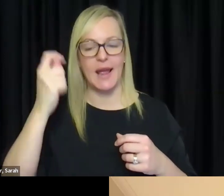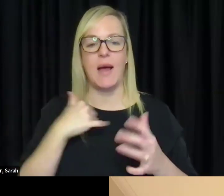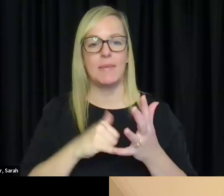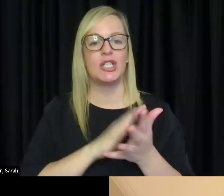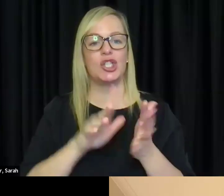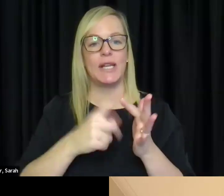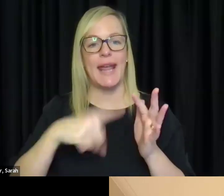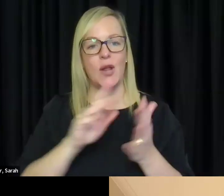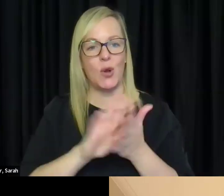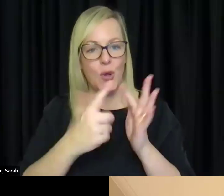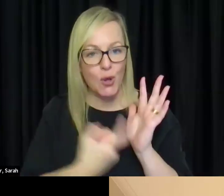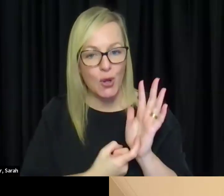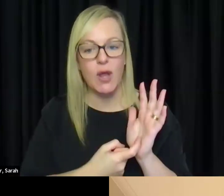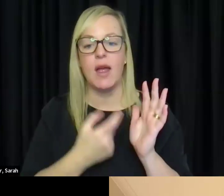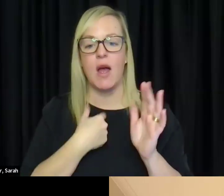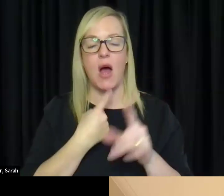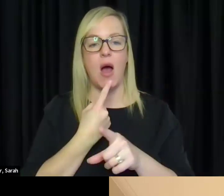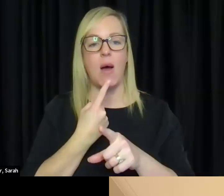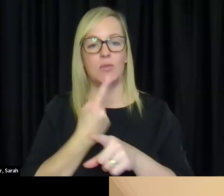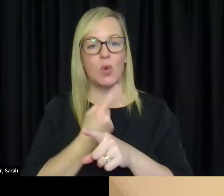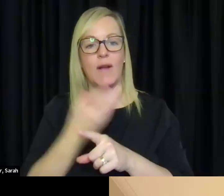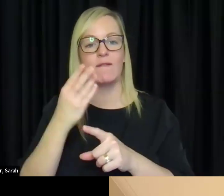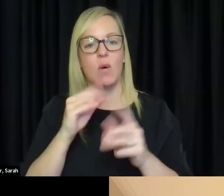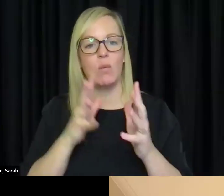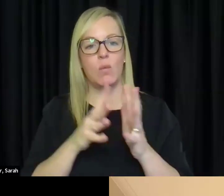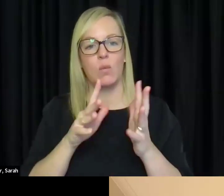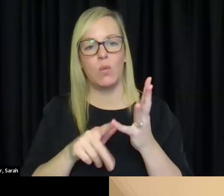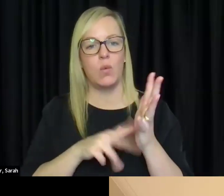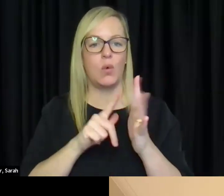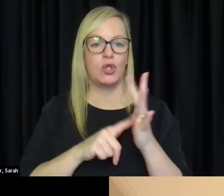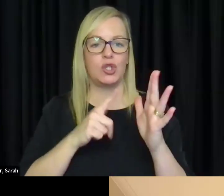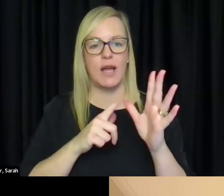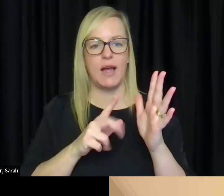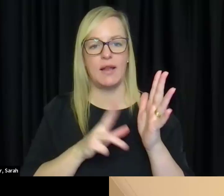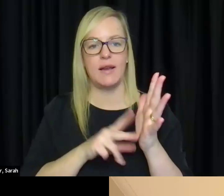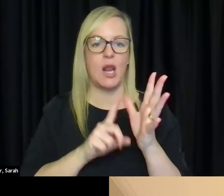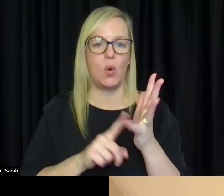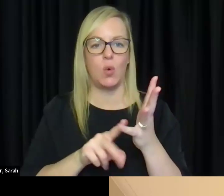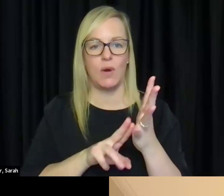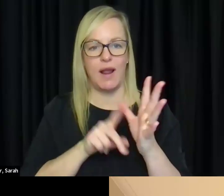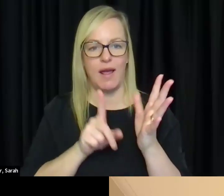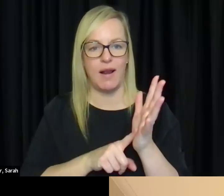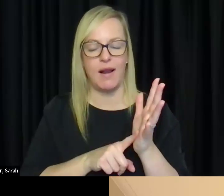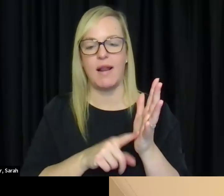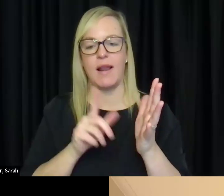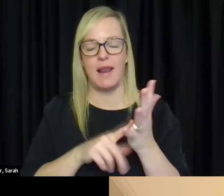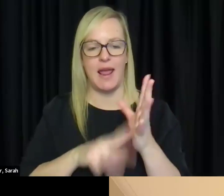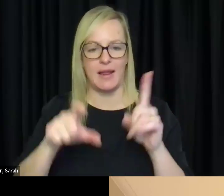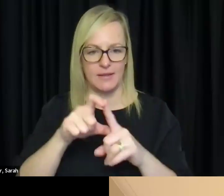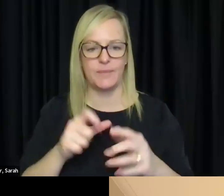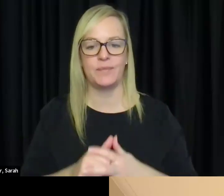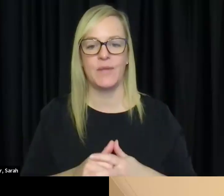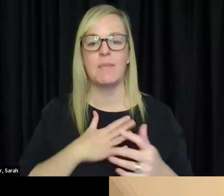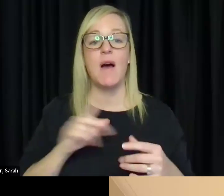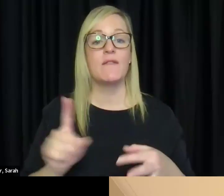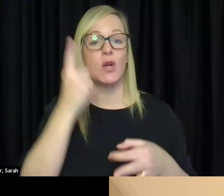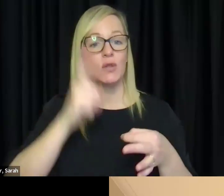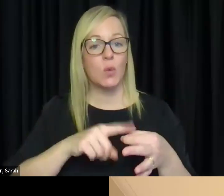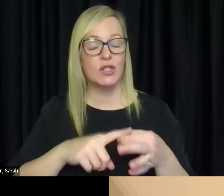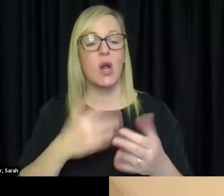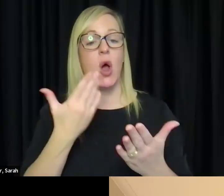speaking from Wurundjeri land. My first question for you Eliza is on the back cover of Come Over